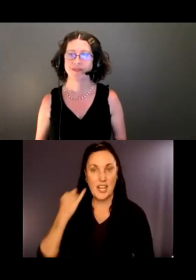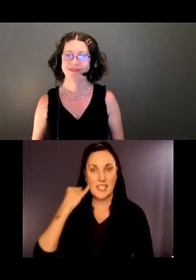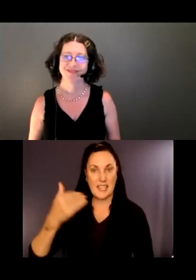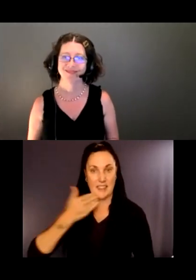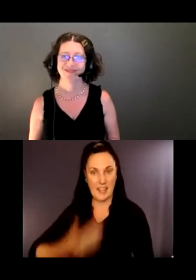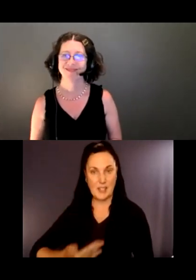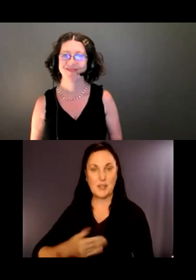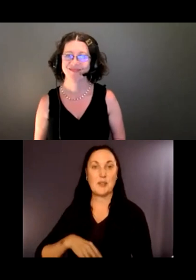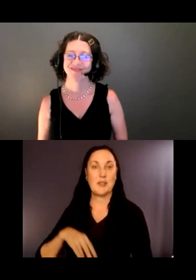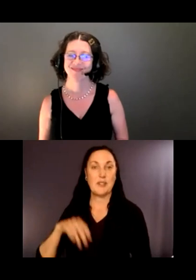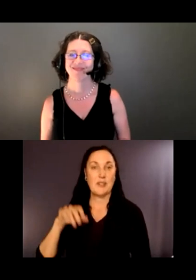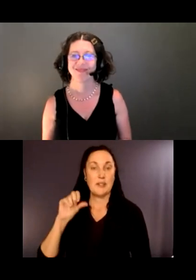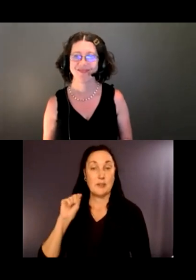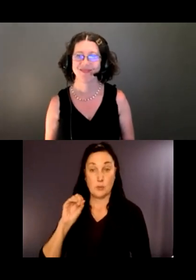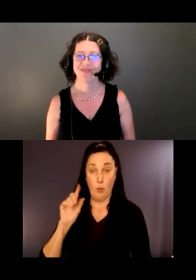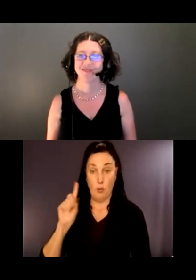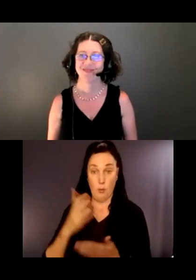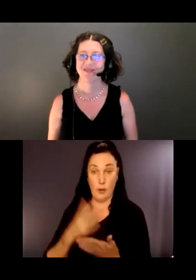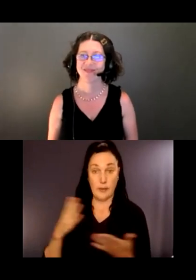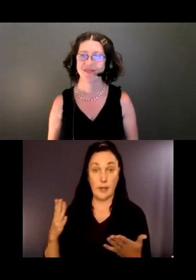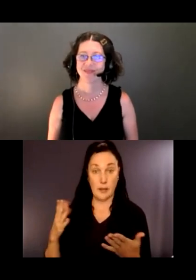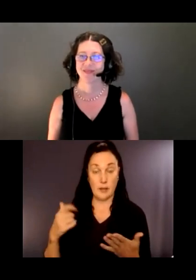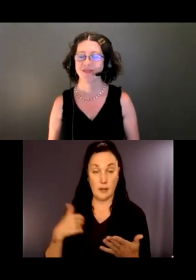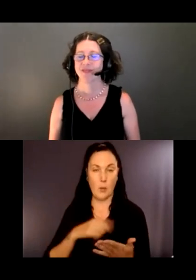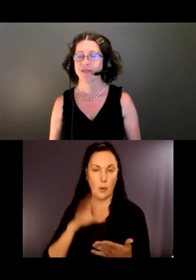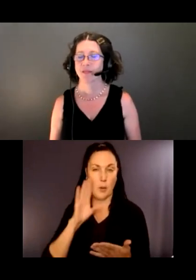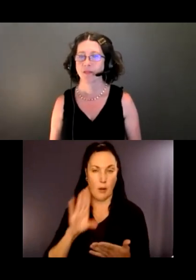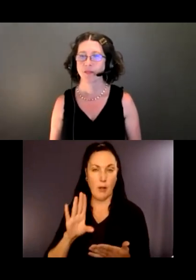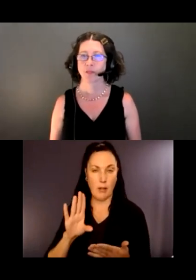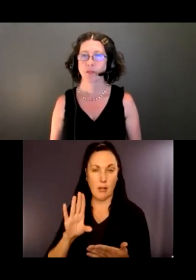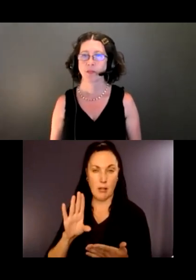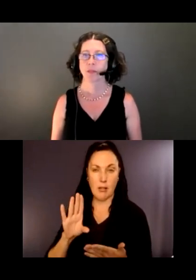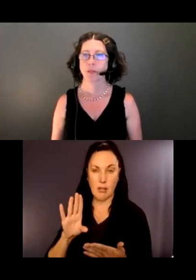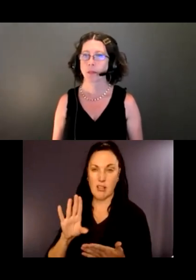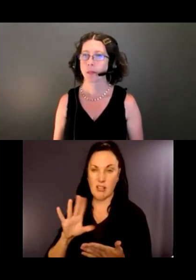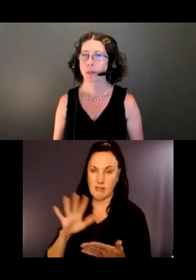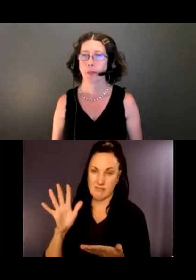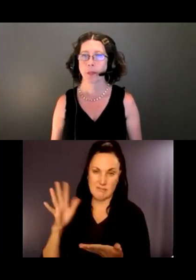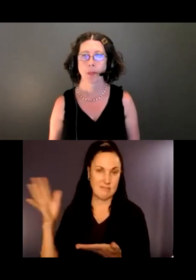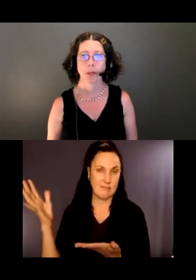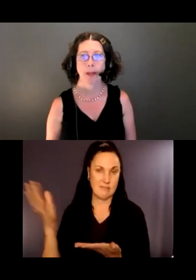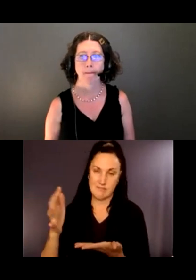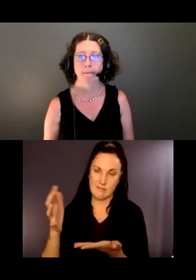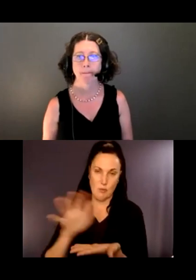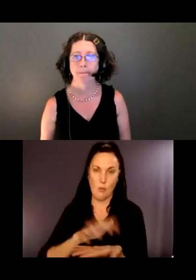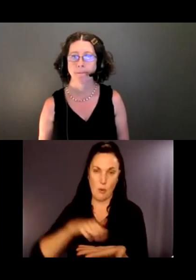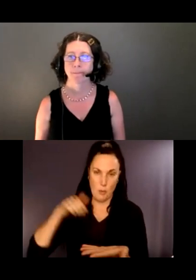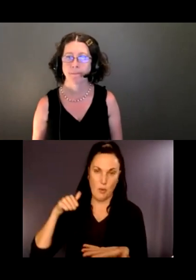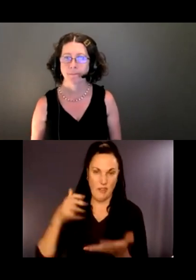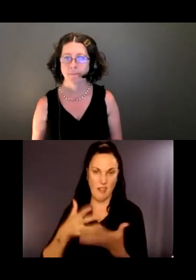So one of the things, we will be taking out a lot of vegetation. I will tell you an advantage to this.